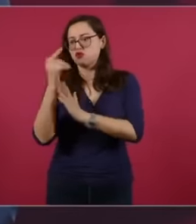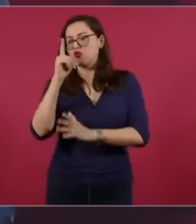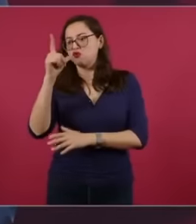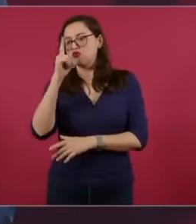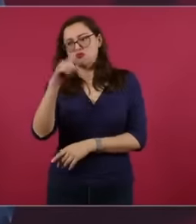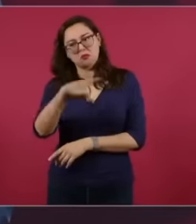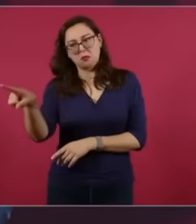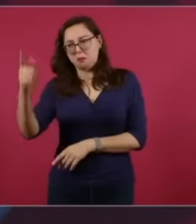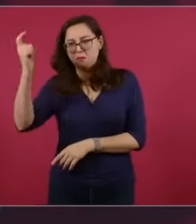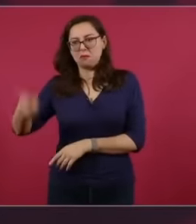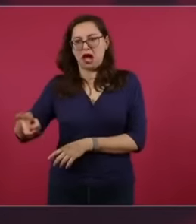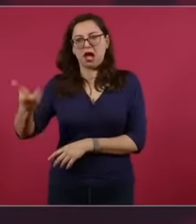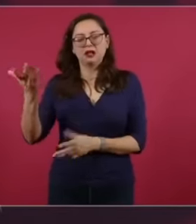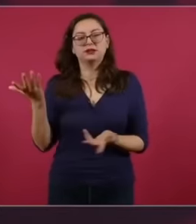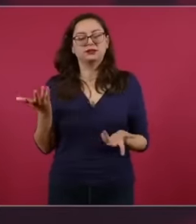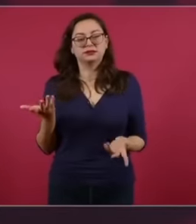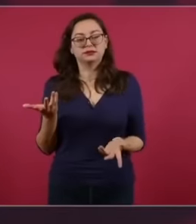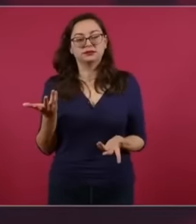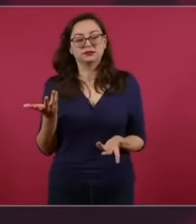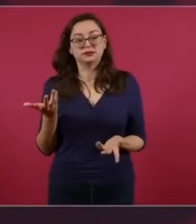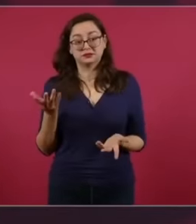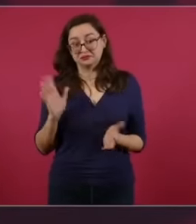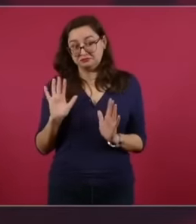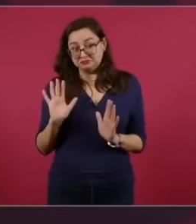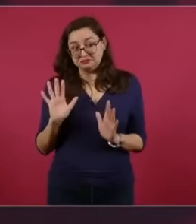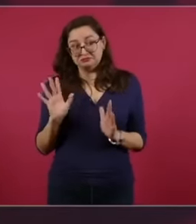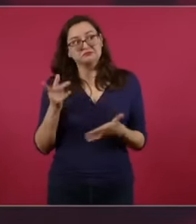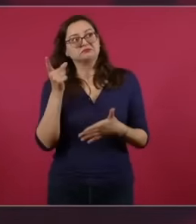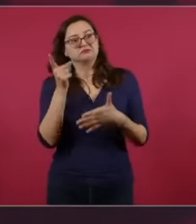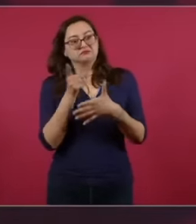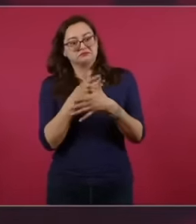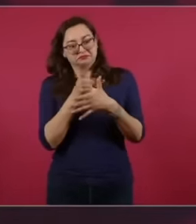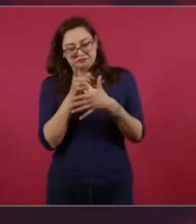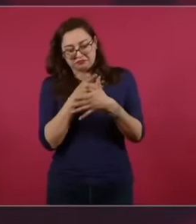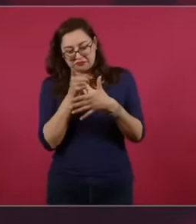these magistrates